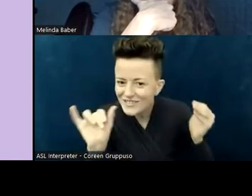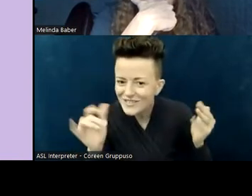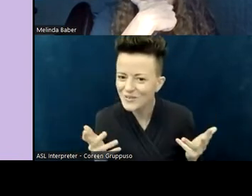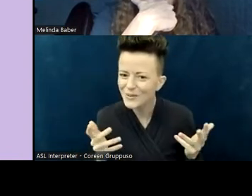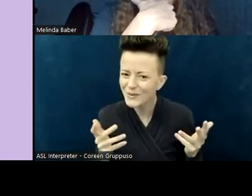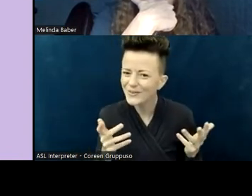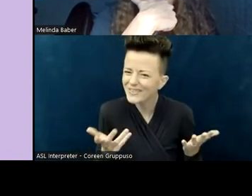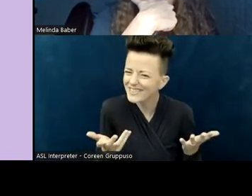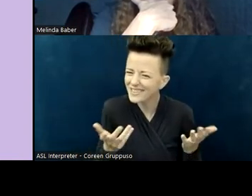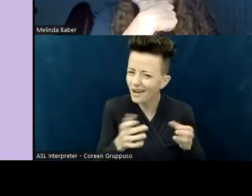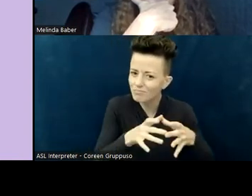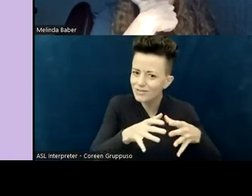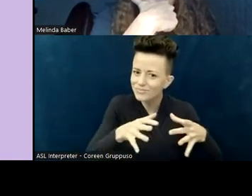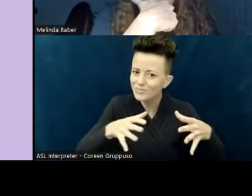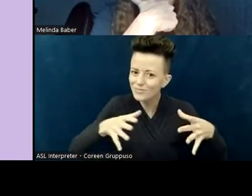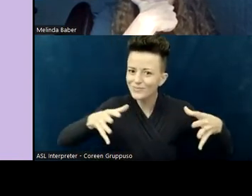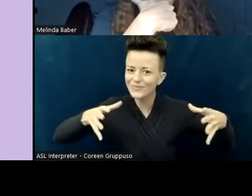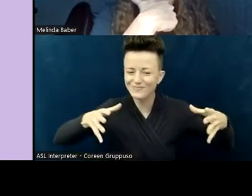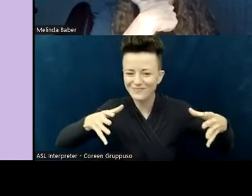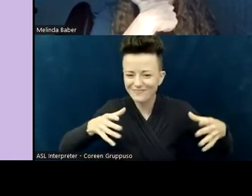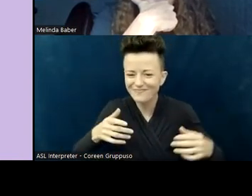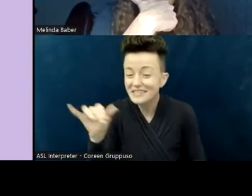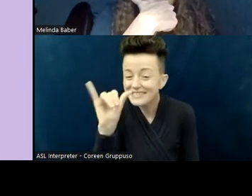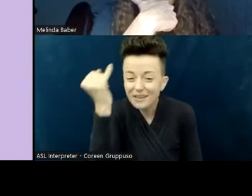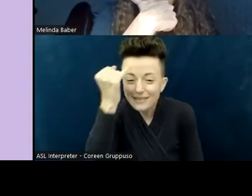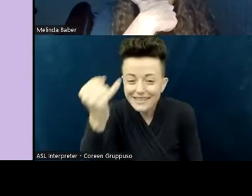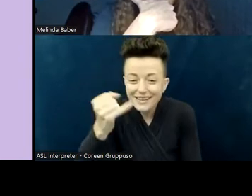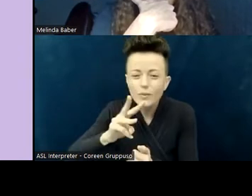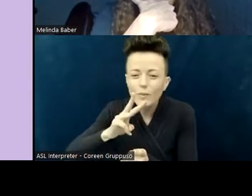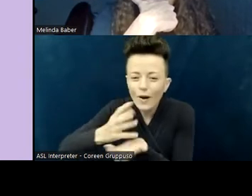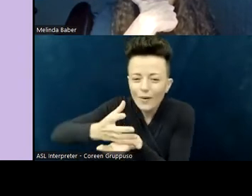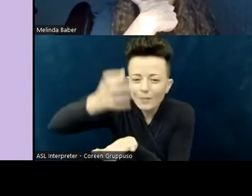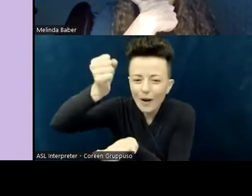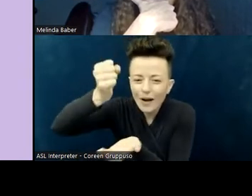same one who's using the bottle in the first one. The second one, she has a weighted lap pad on,